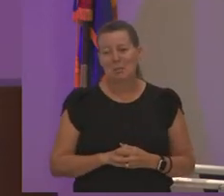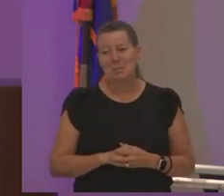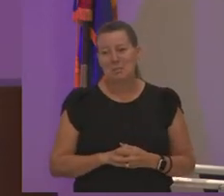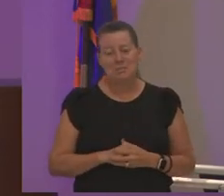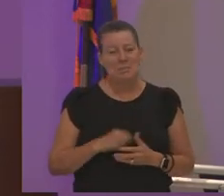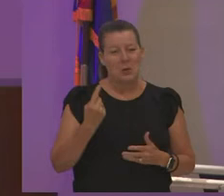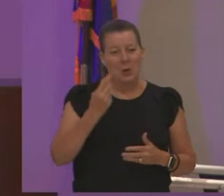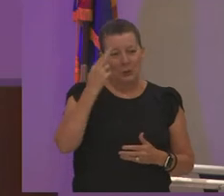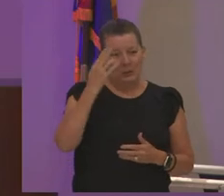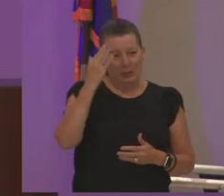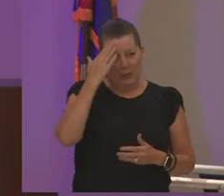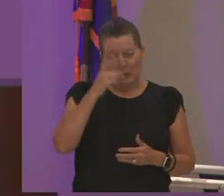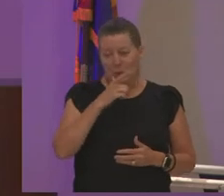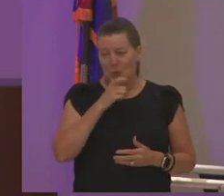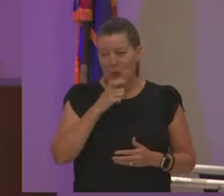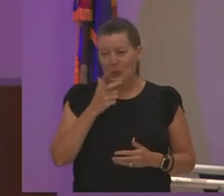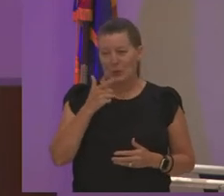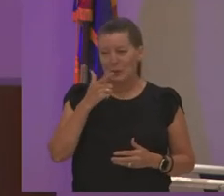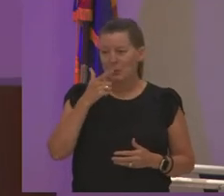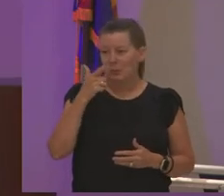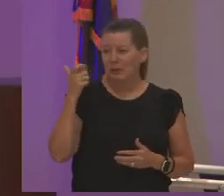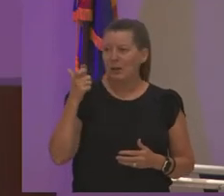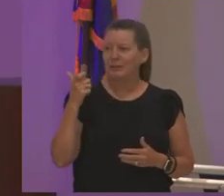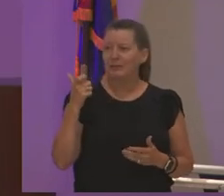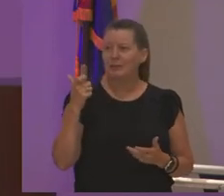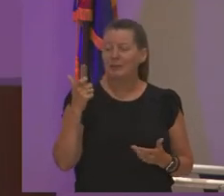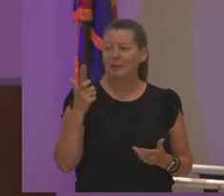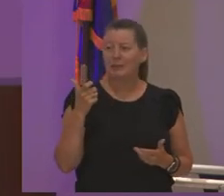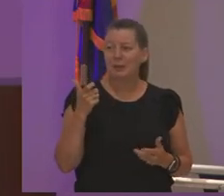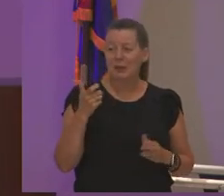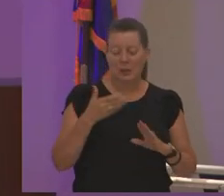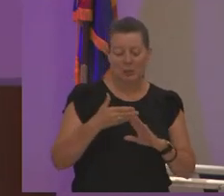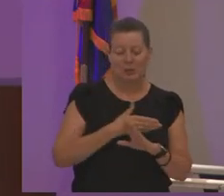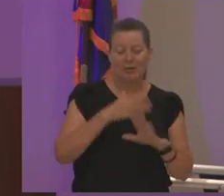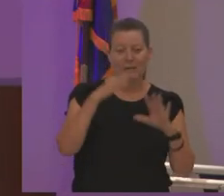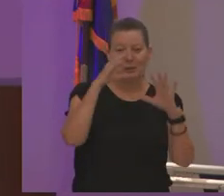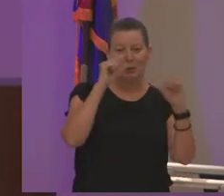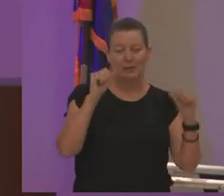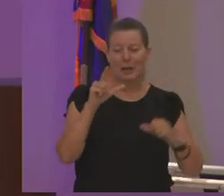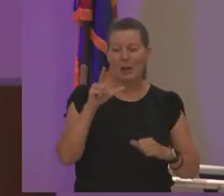knew who he was is because laurie and i want to thank your the previous president laurie berkum